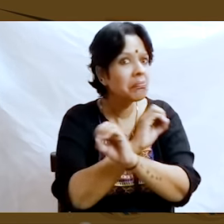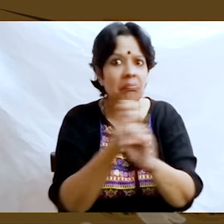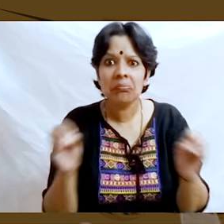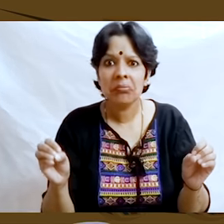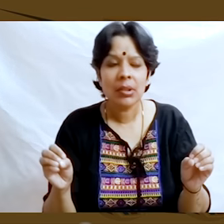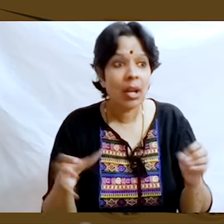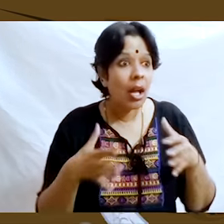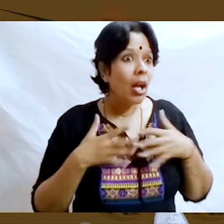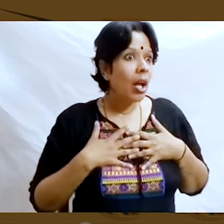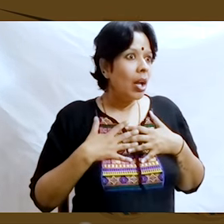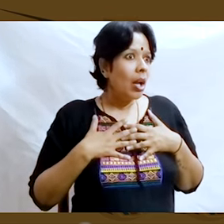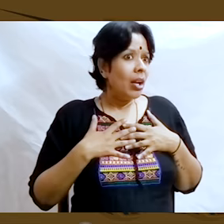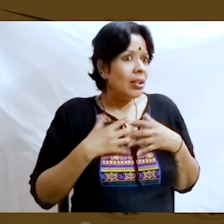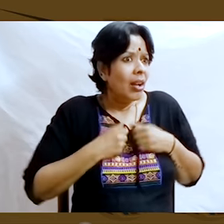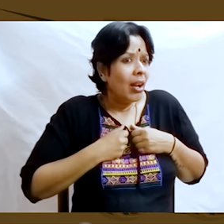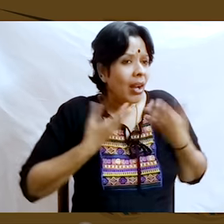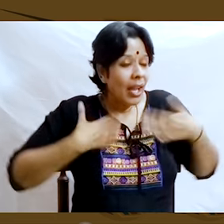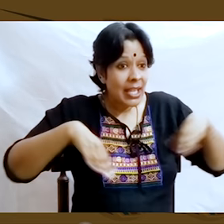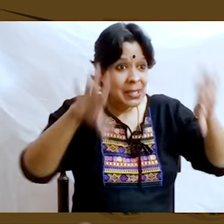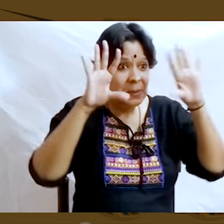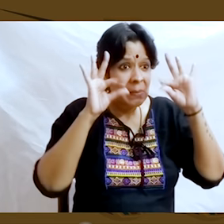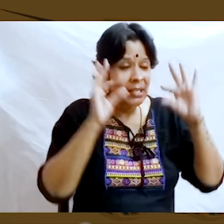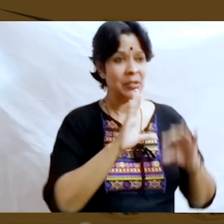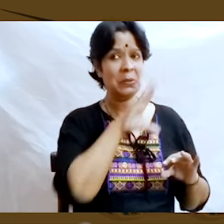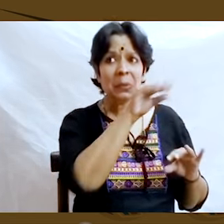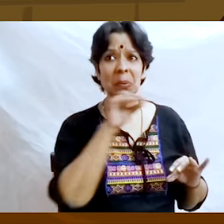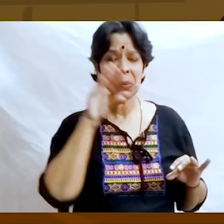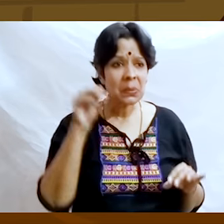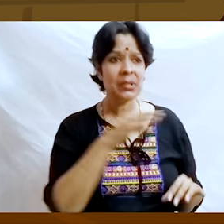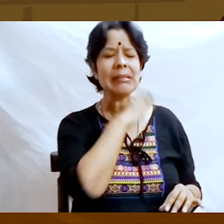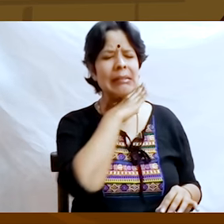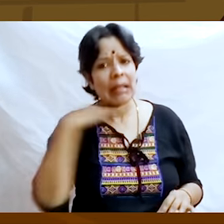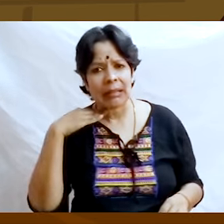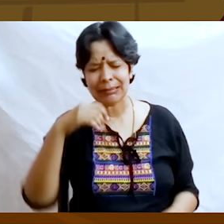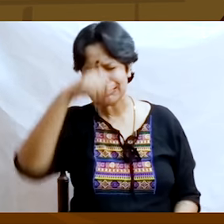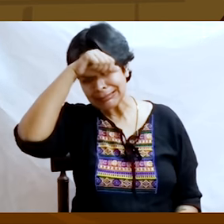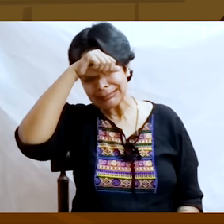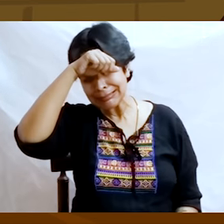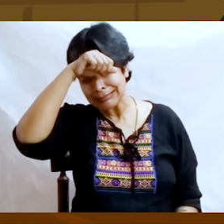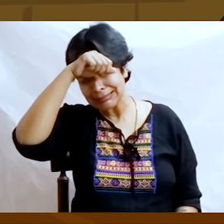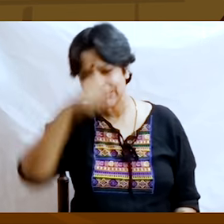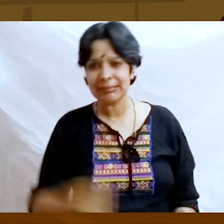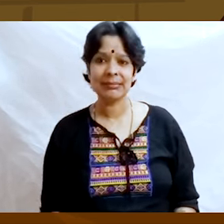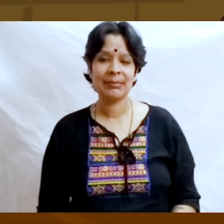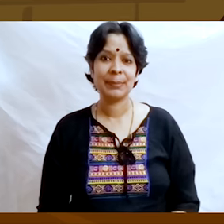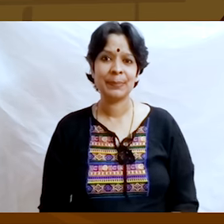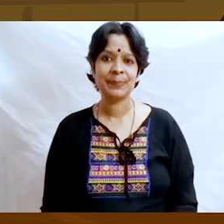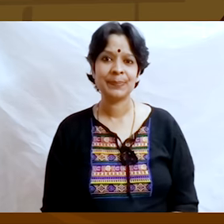But when he killed the goose, not a single golden egg, did he find and his precious goose was dead?